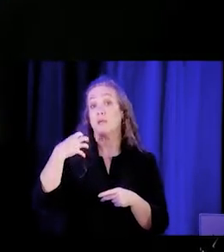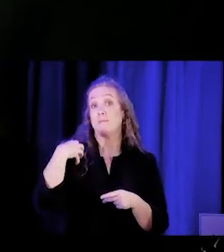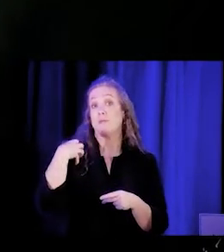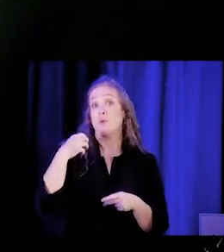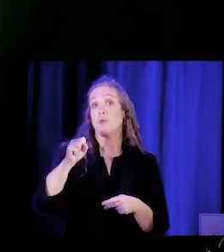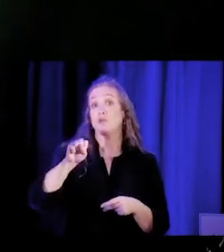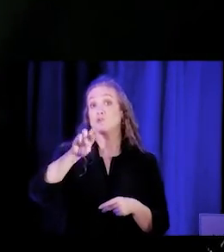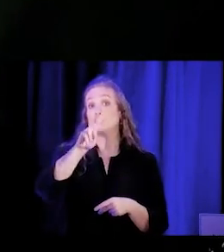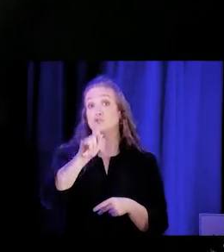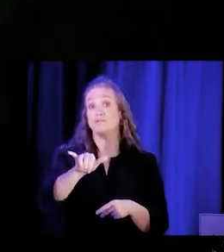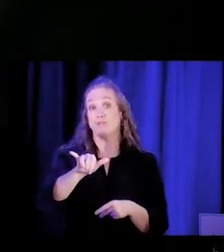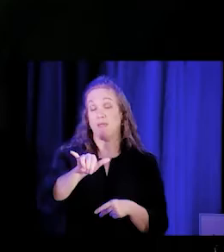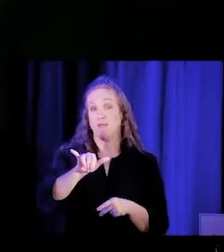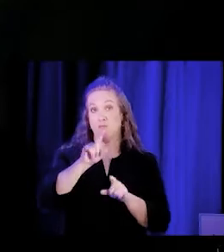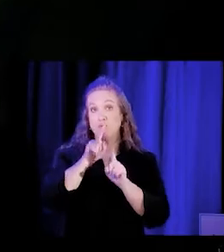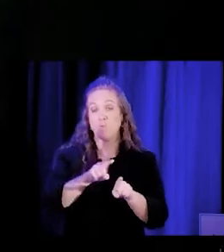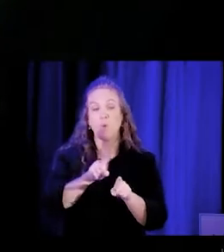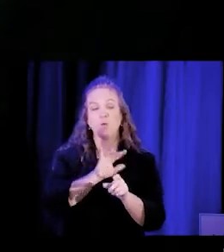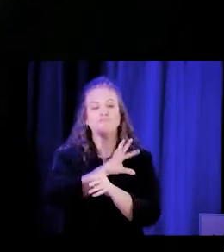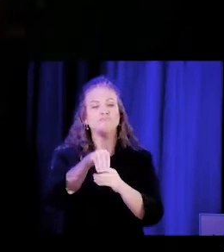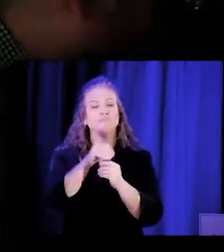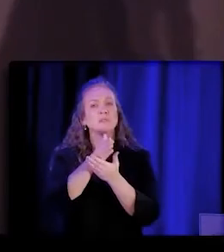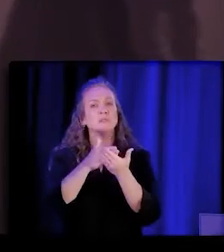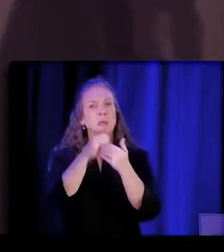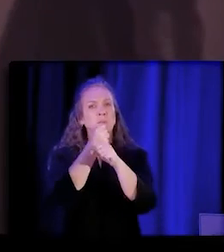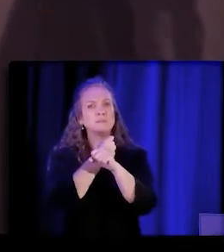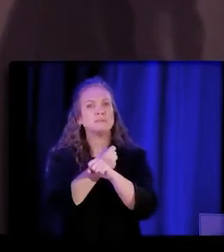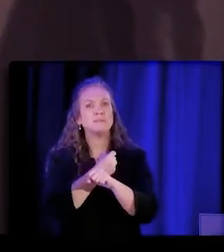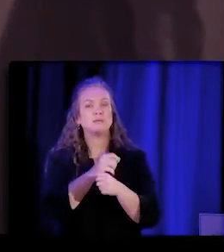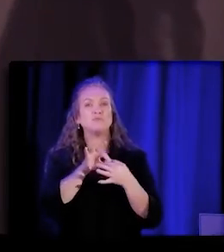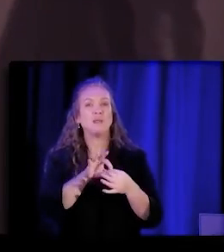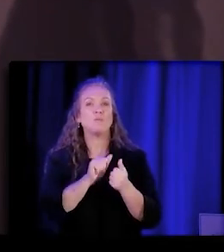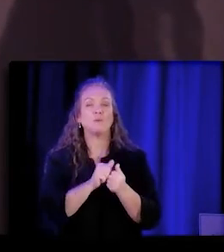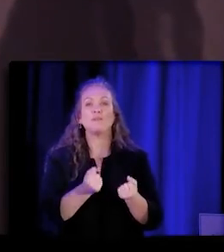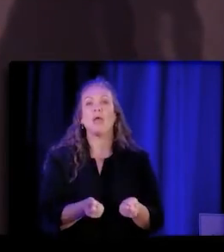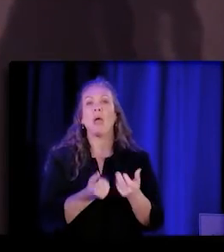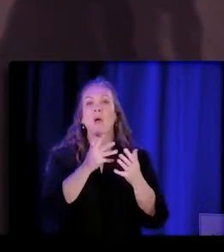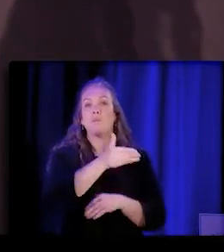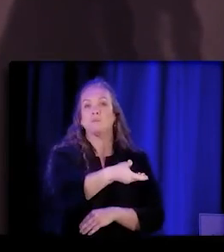and statistics about employment of CHW/Ps in the hospital setting.